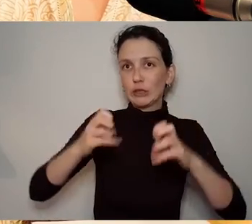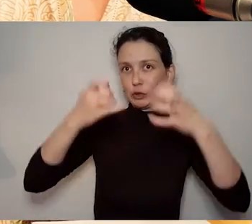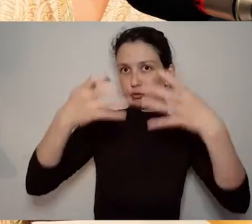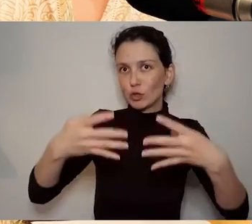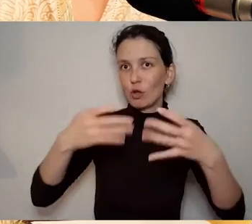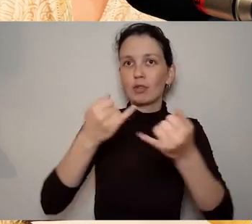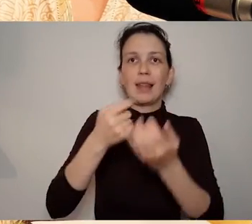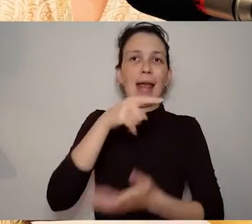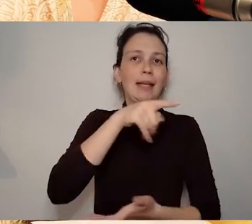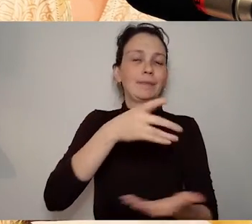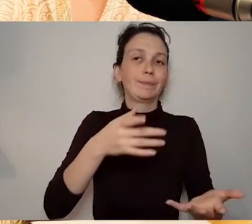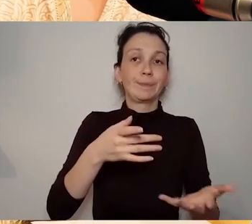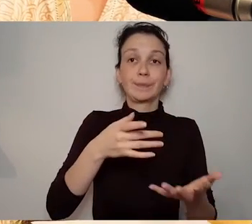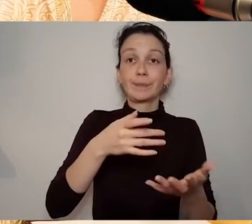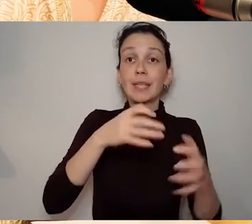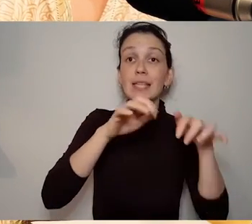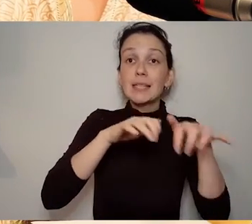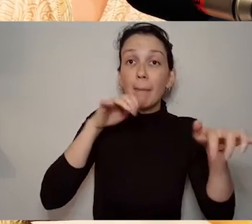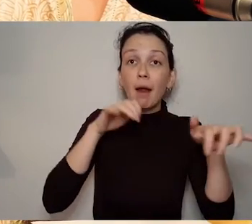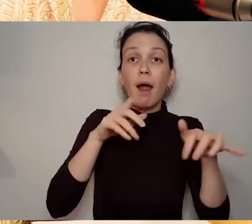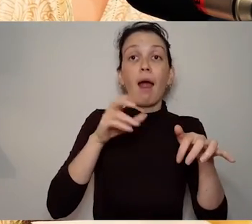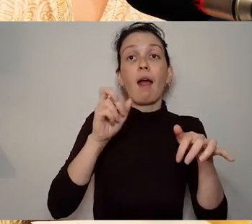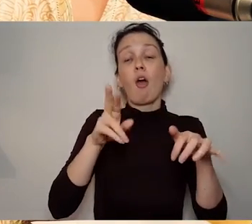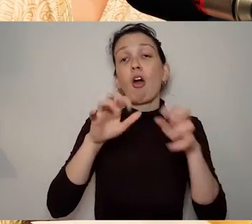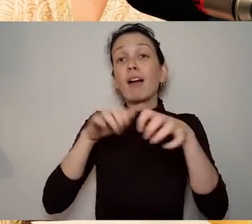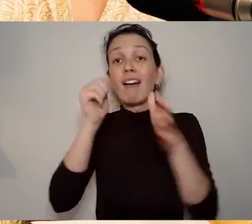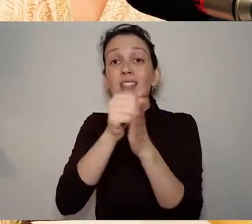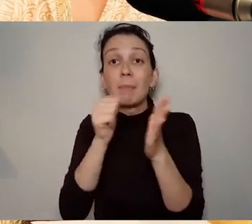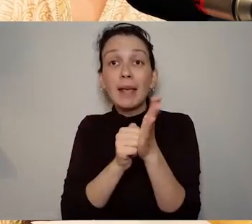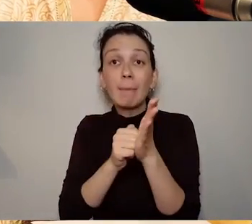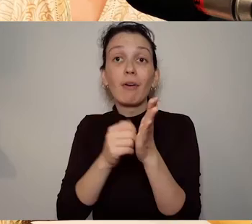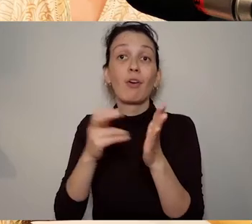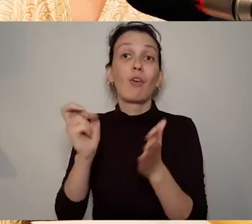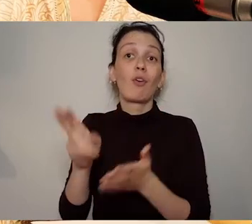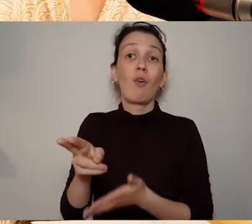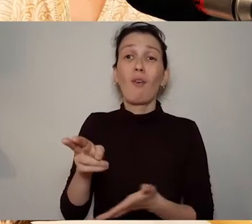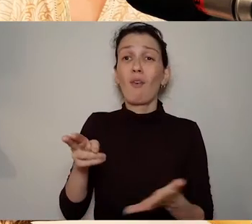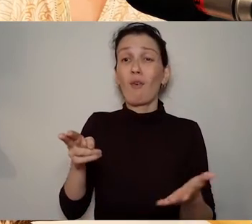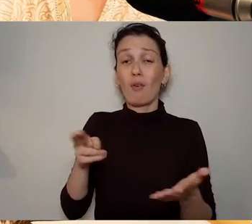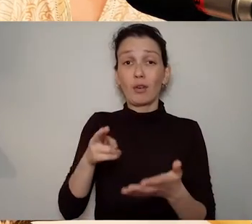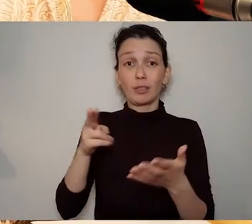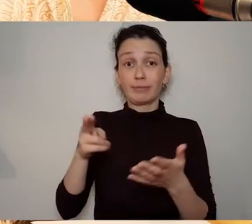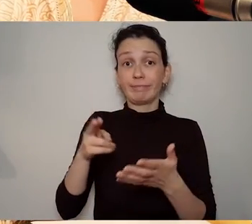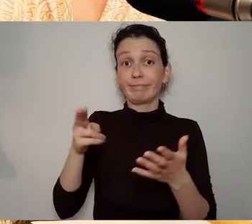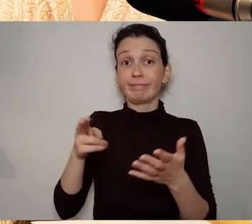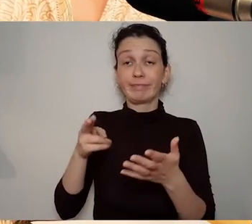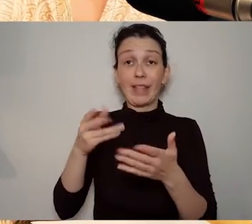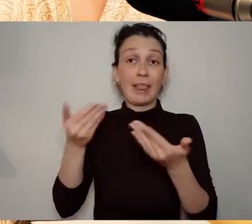associated with the project and they're great and they will be they will teach us as we as we